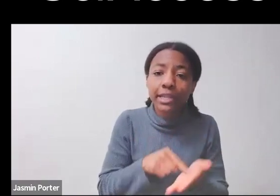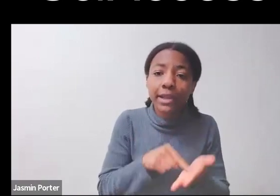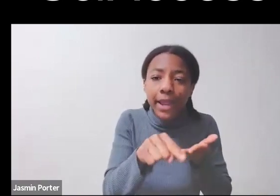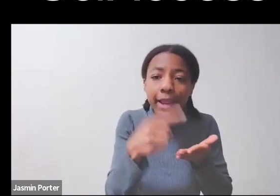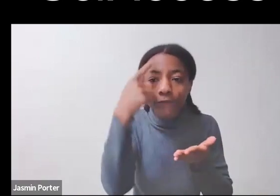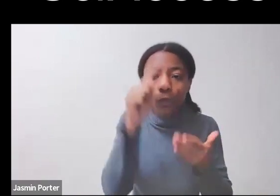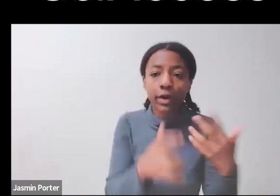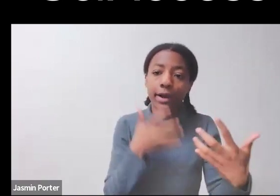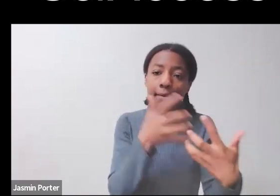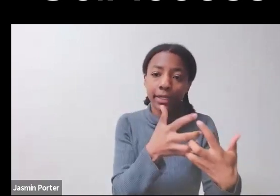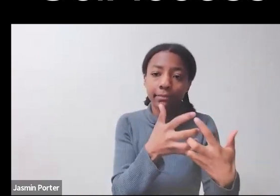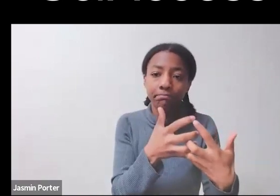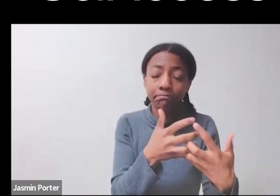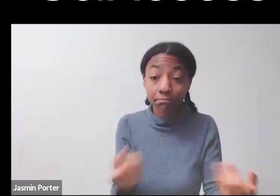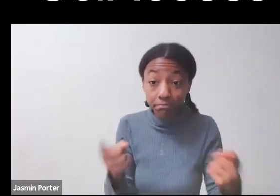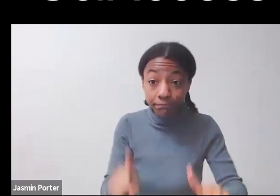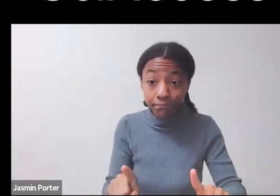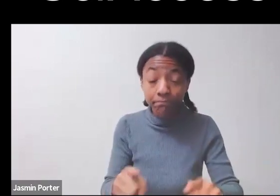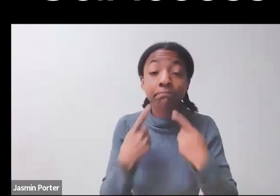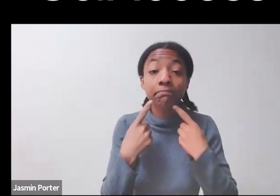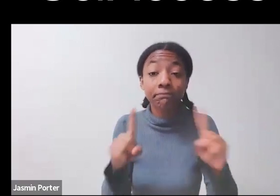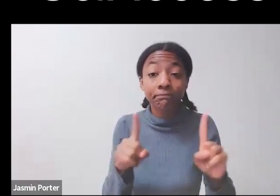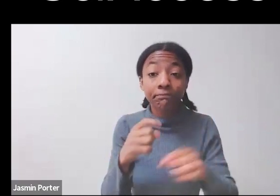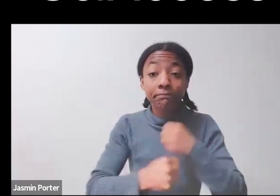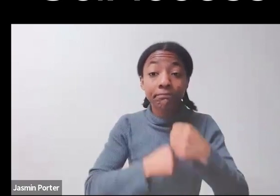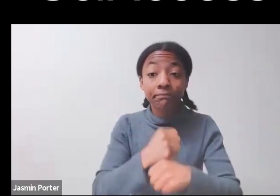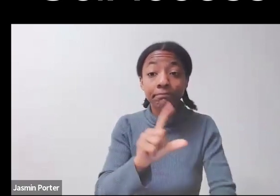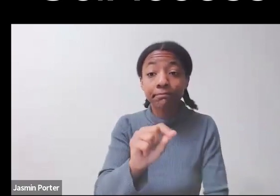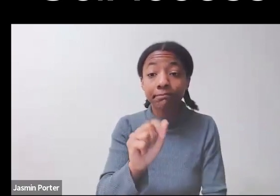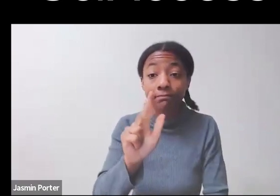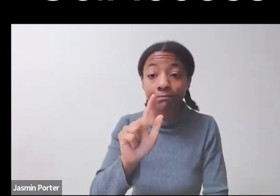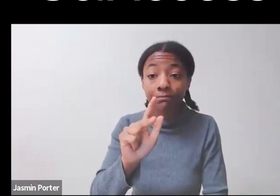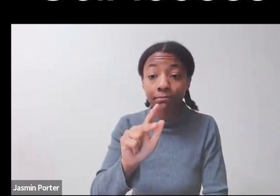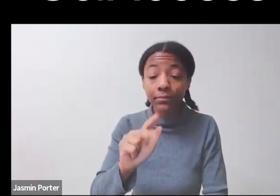Finally, in 2023, a jury found that the LACCD violated